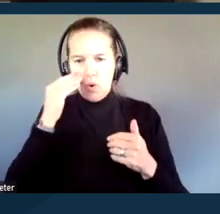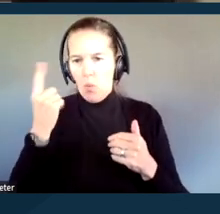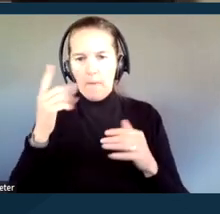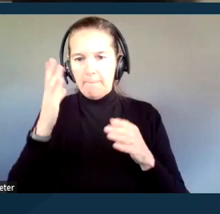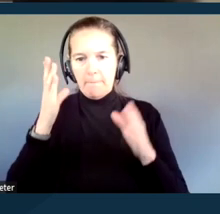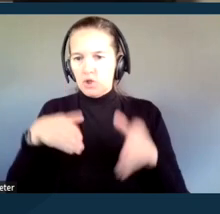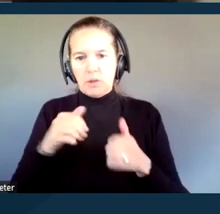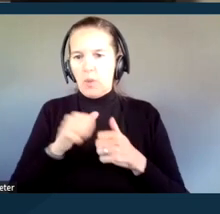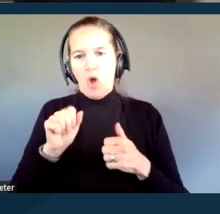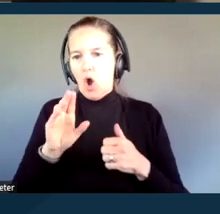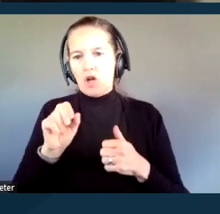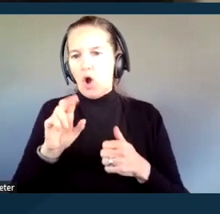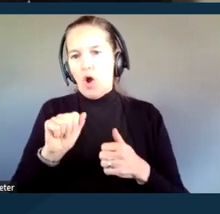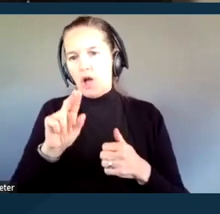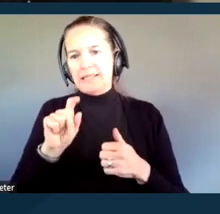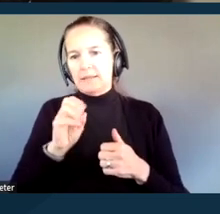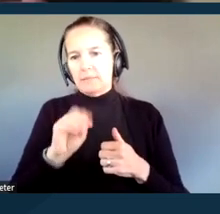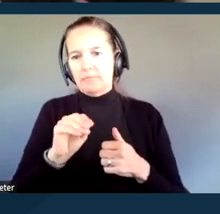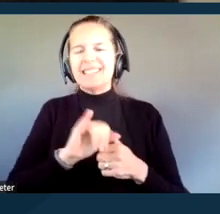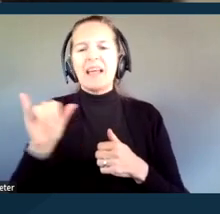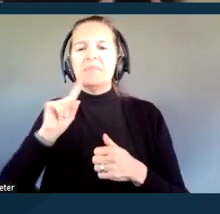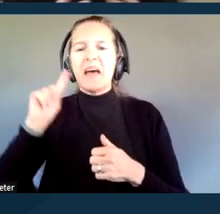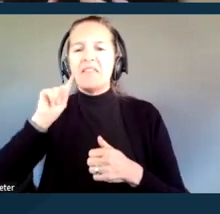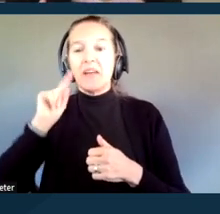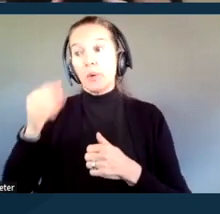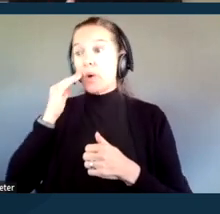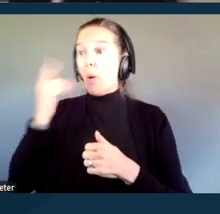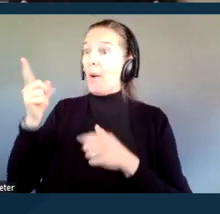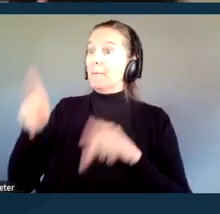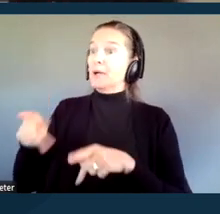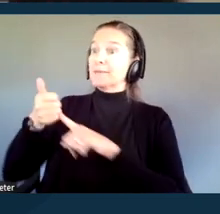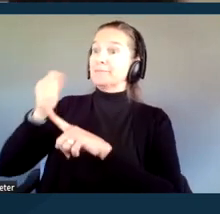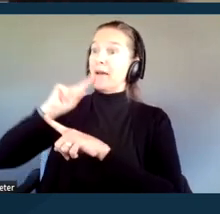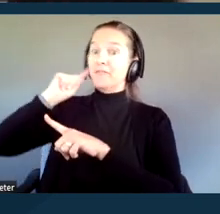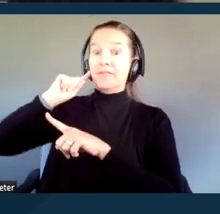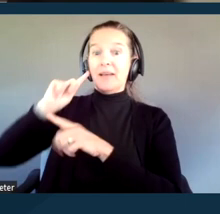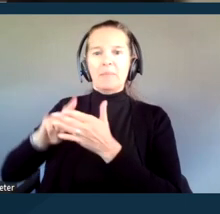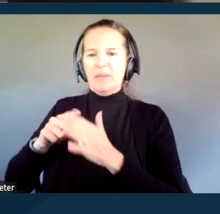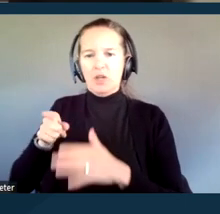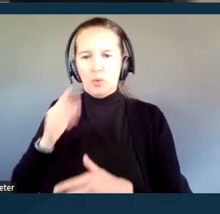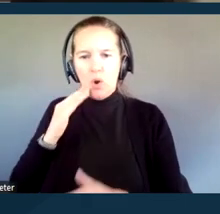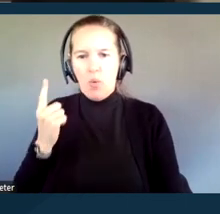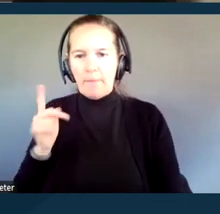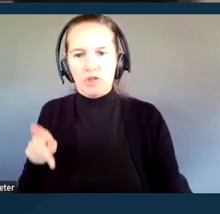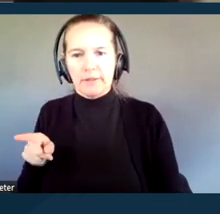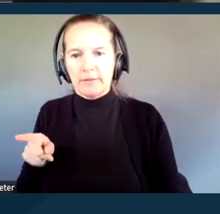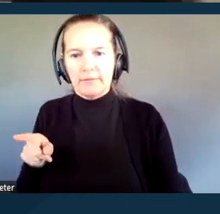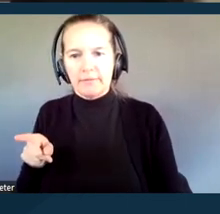you know one person who is deaf, and they will not necessarily communicate in the same way.